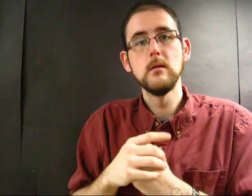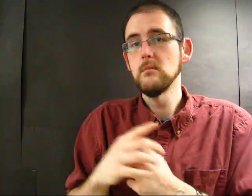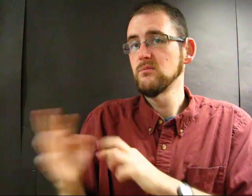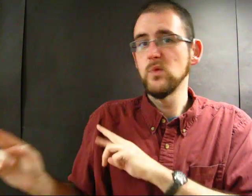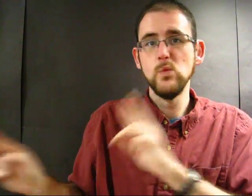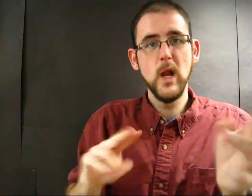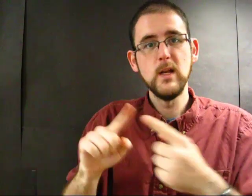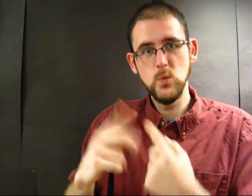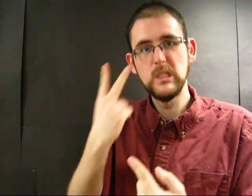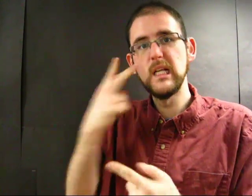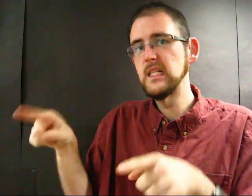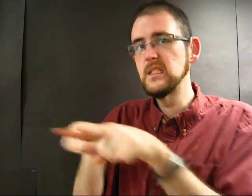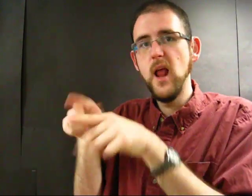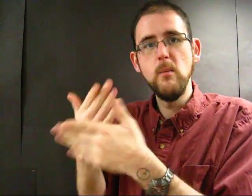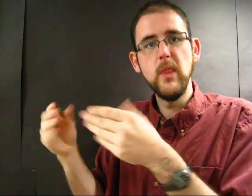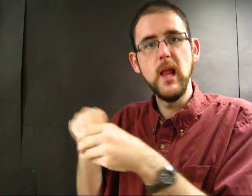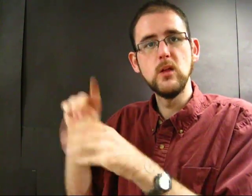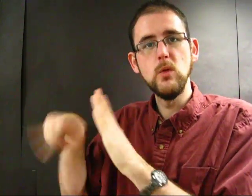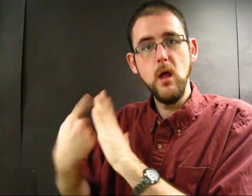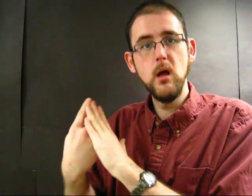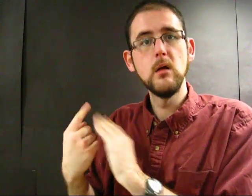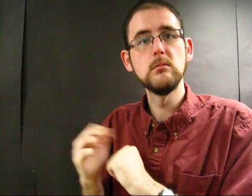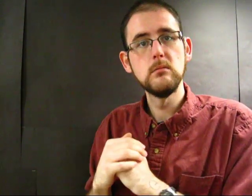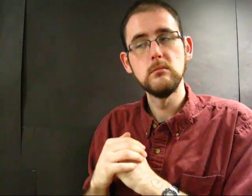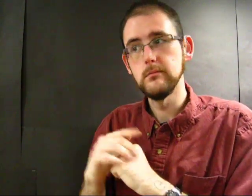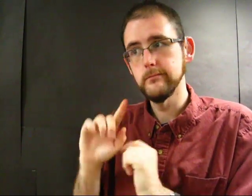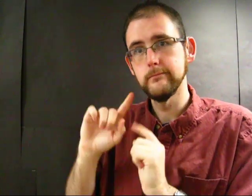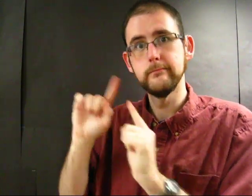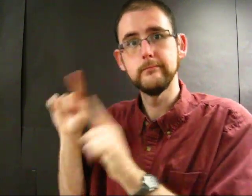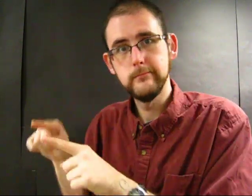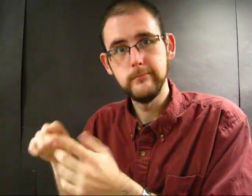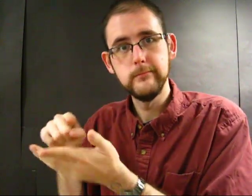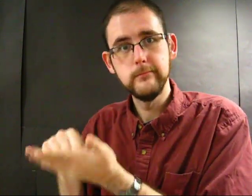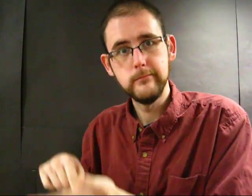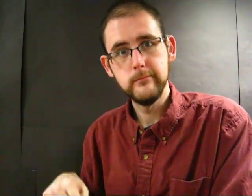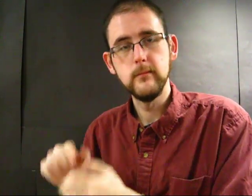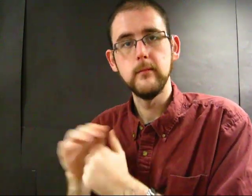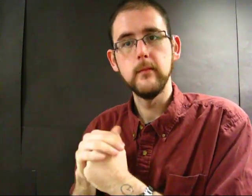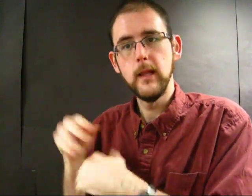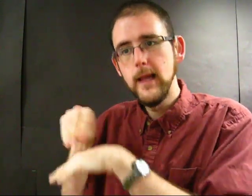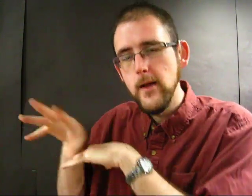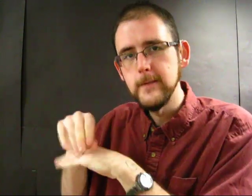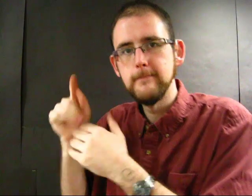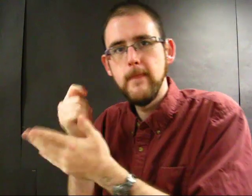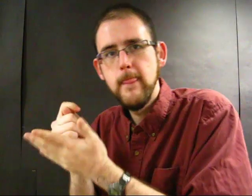So we were ready to see the same thing in Sri Lanka. We gave them counseling and therapy, and